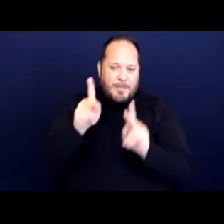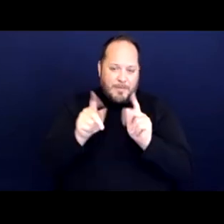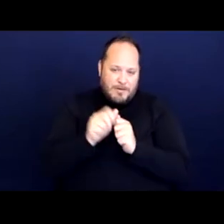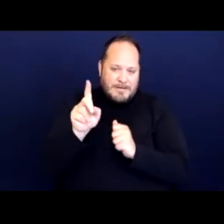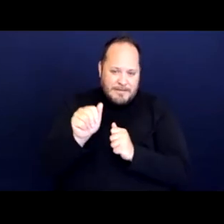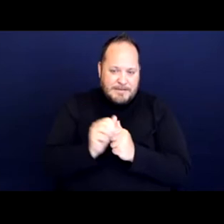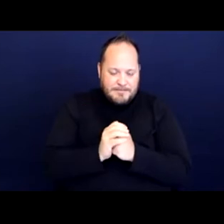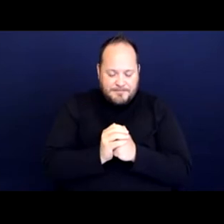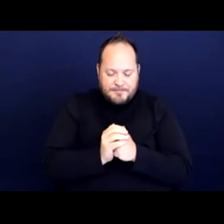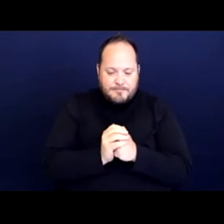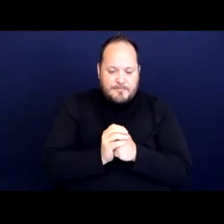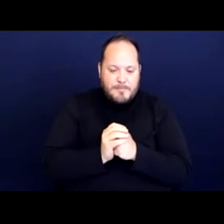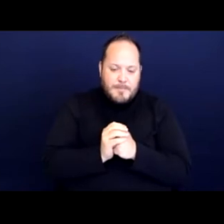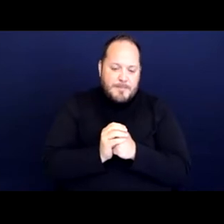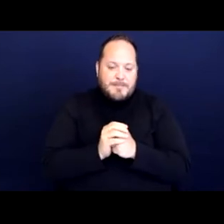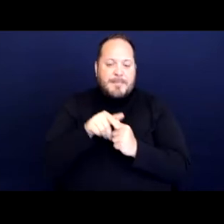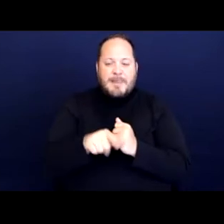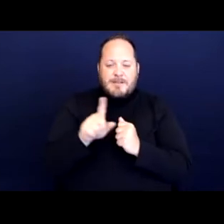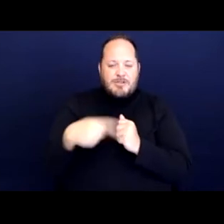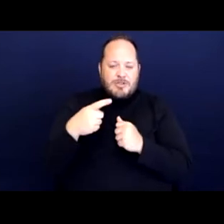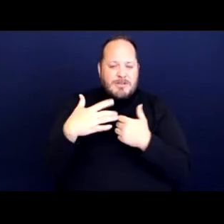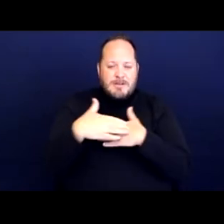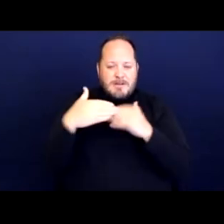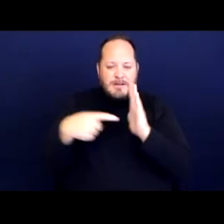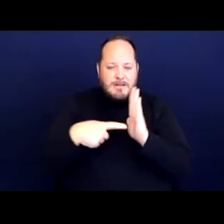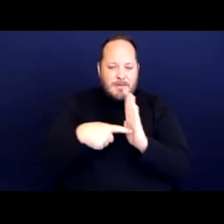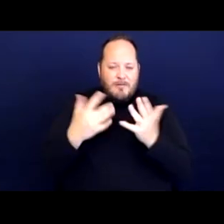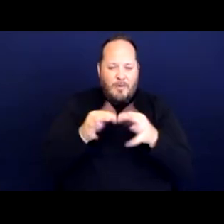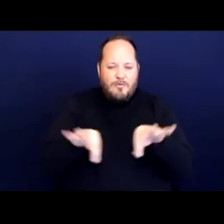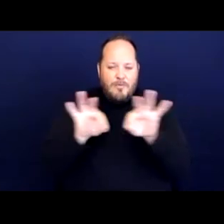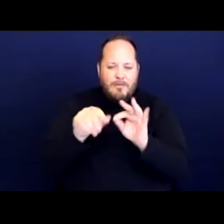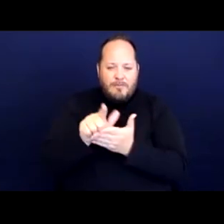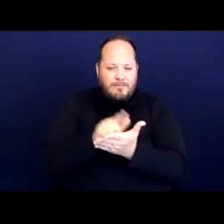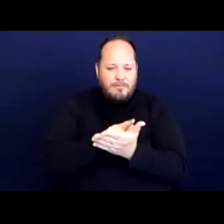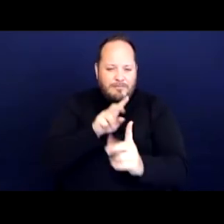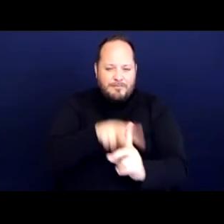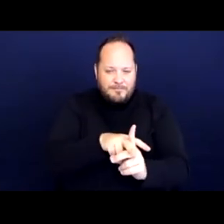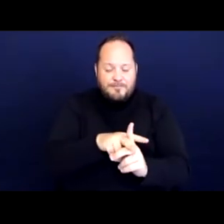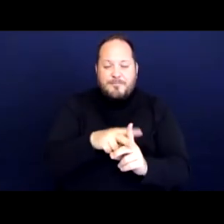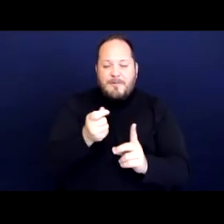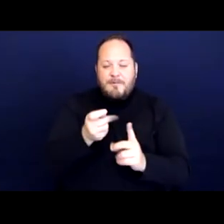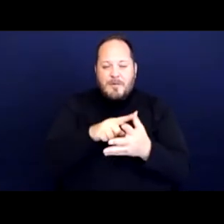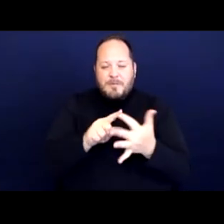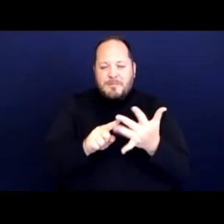So this is really just a sampling of relevant laws, a few of which we'll get into a little deeper coming up